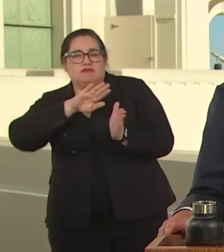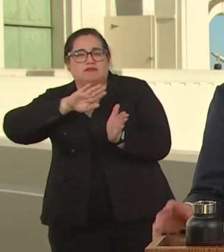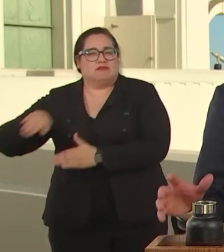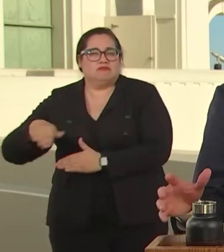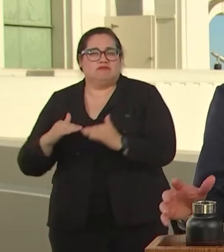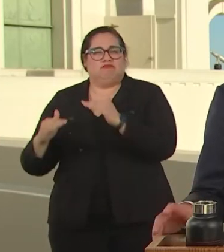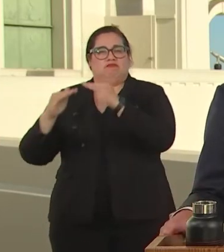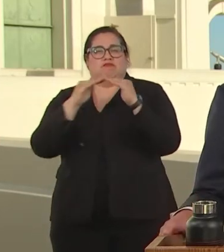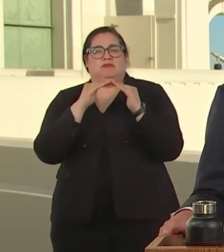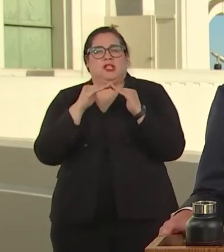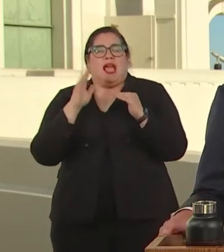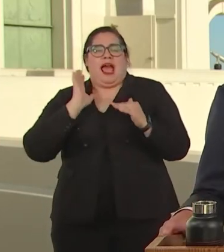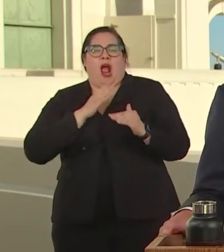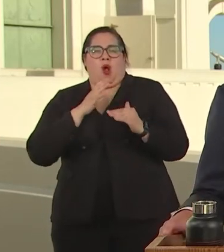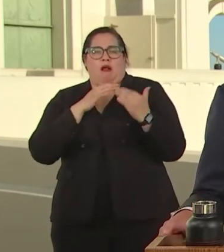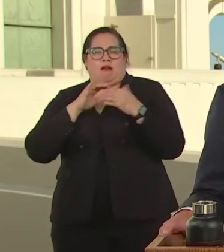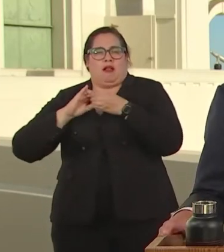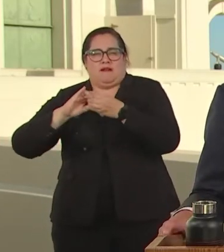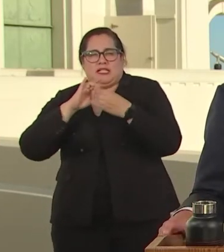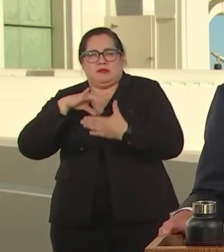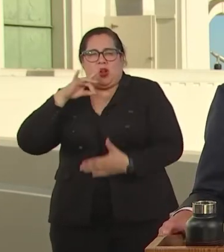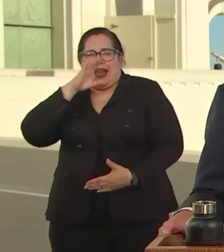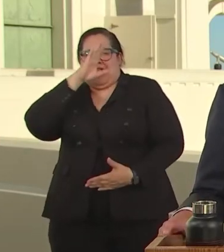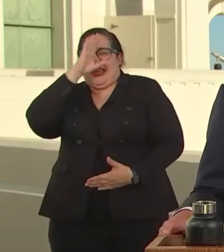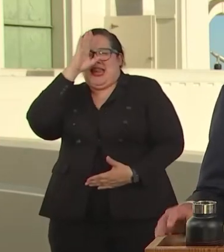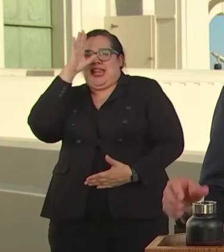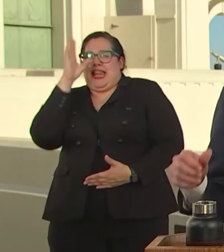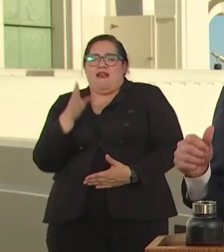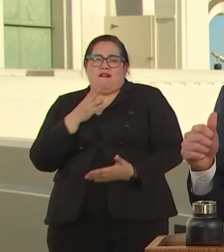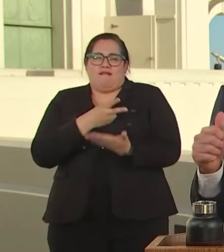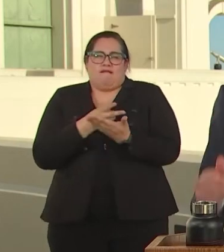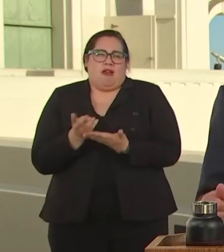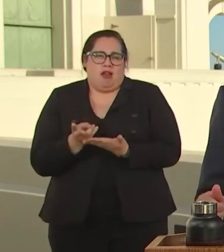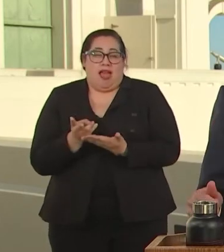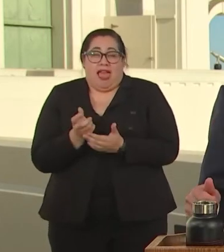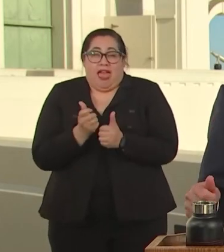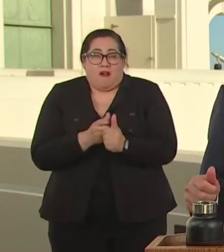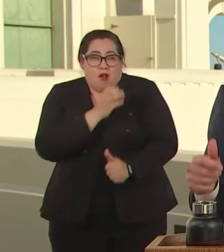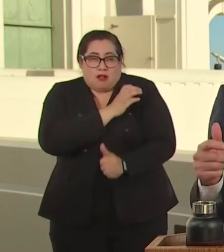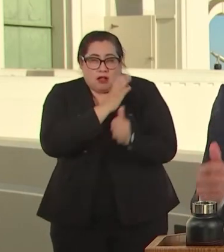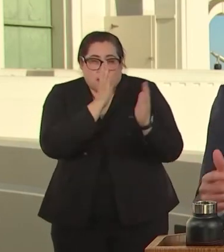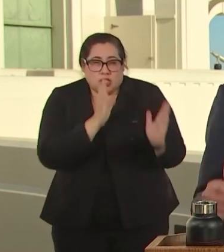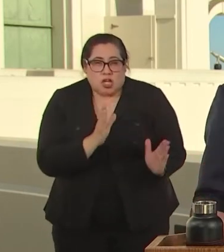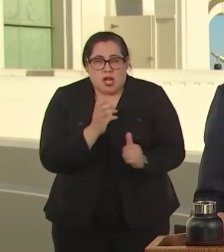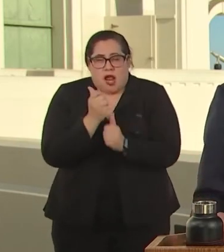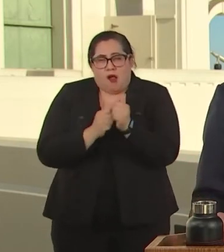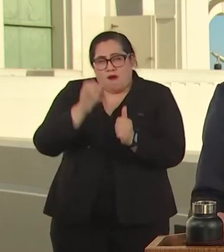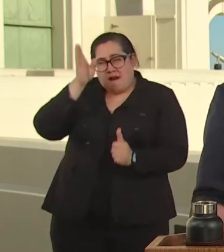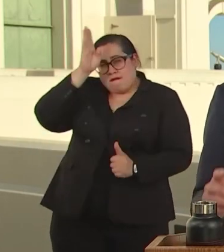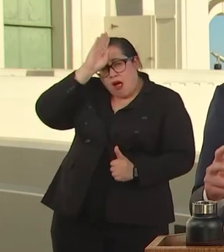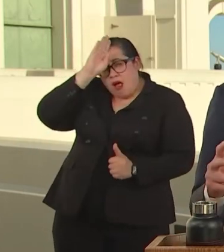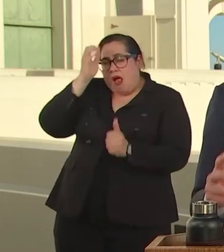OUR SPIRIT NEVER FLAGGED, EVERY CLINICIAN, EVERY FIRE FIGHTER,